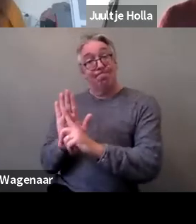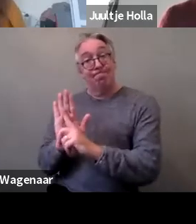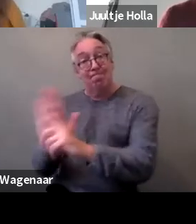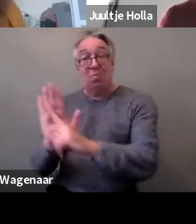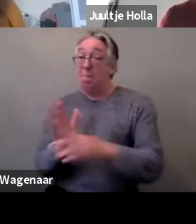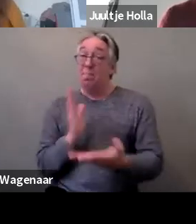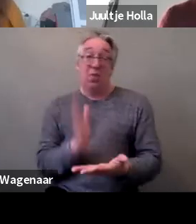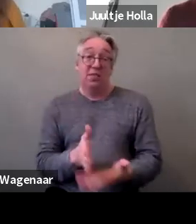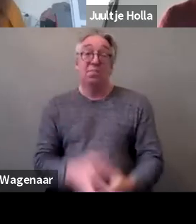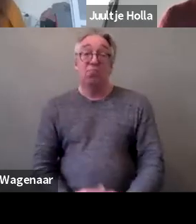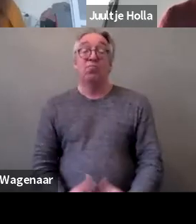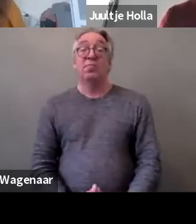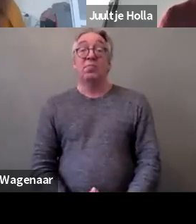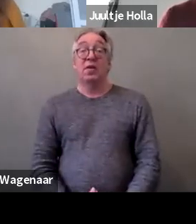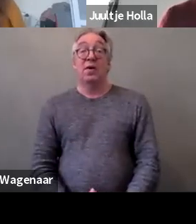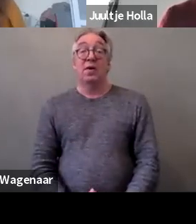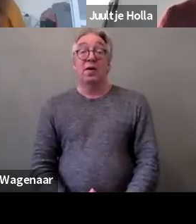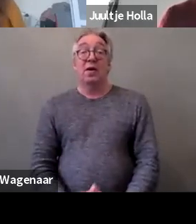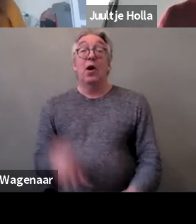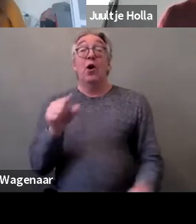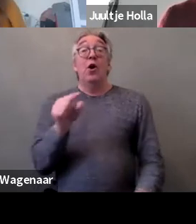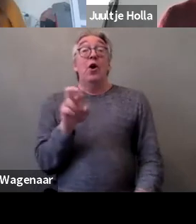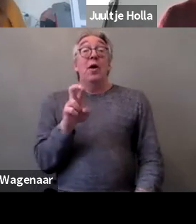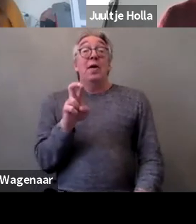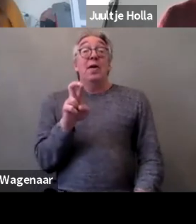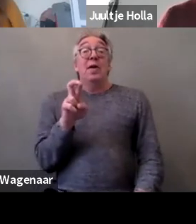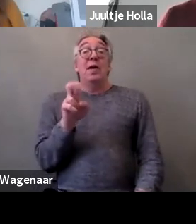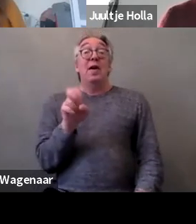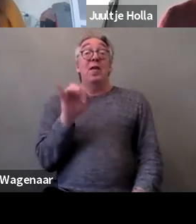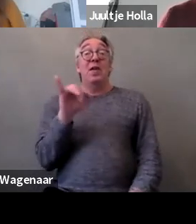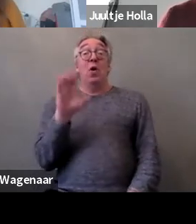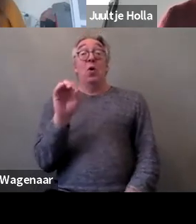What the GRAVIO does, that I also want to say is